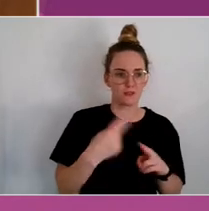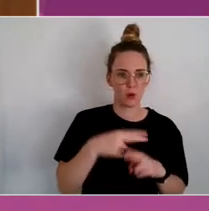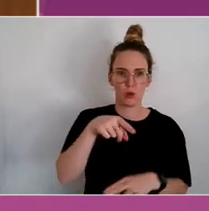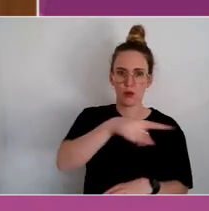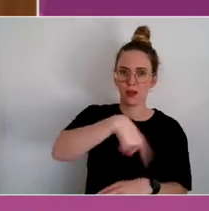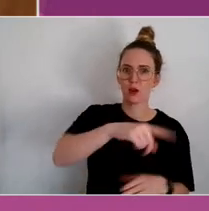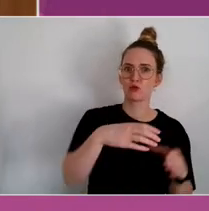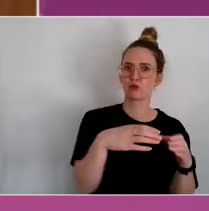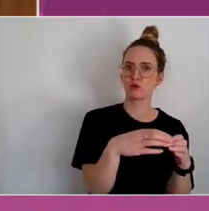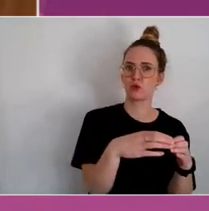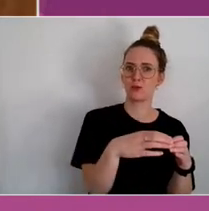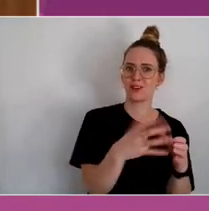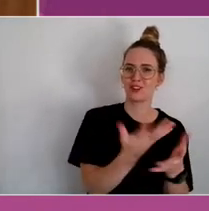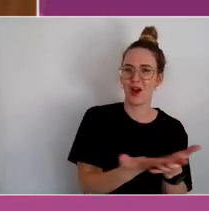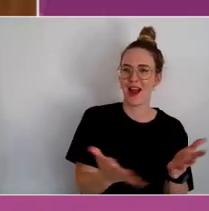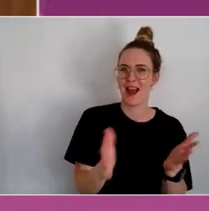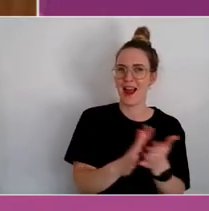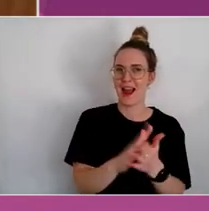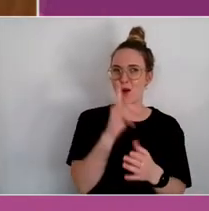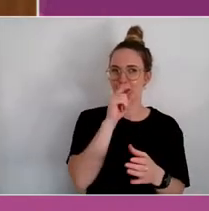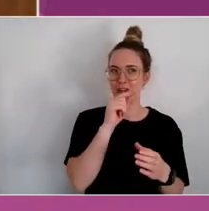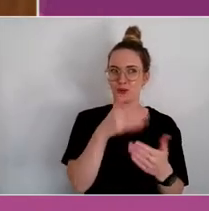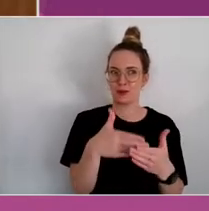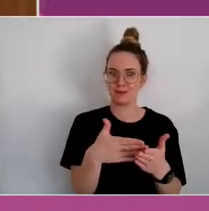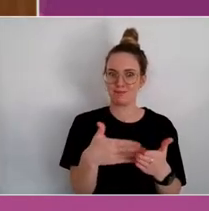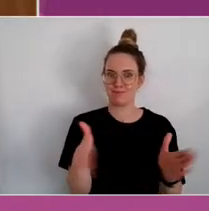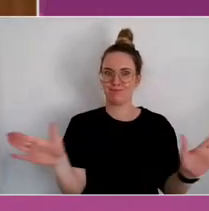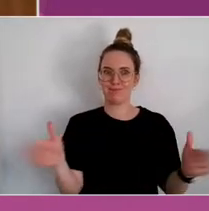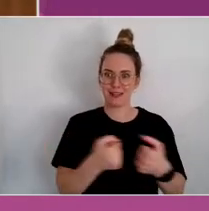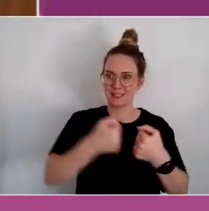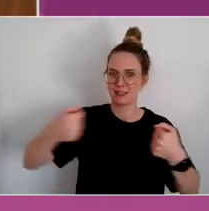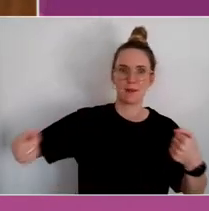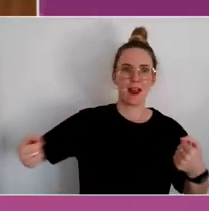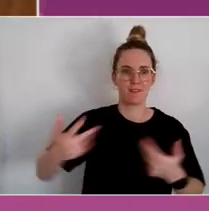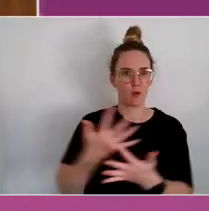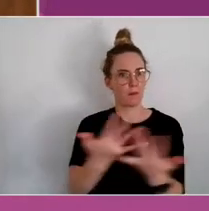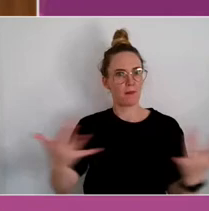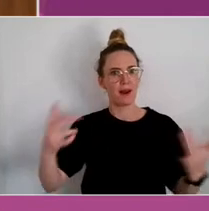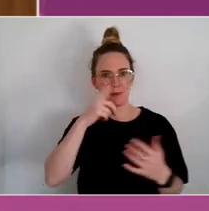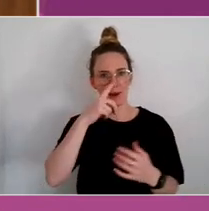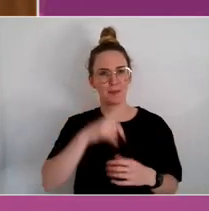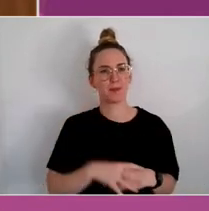That you - we can't always compromise the time.